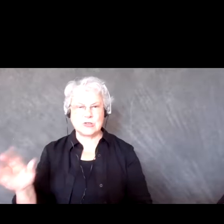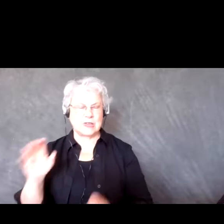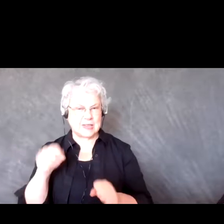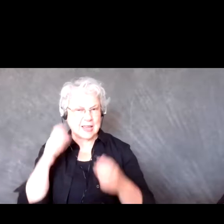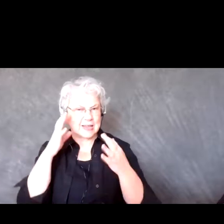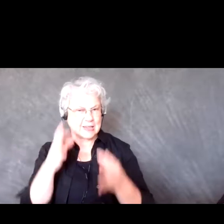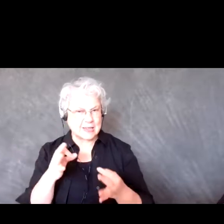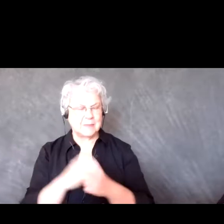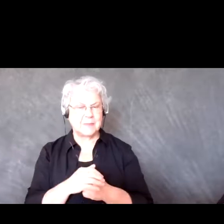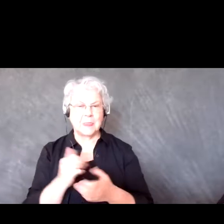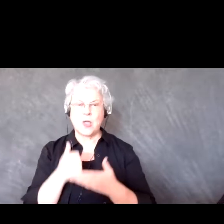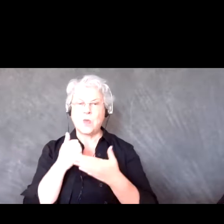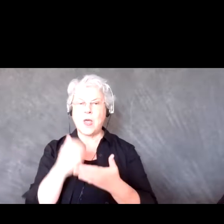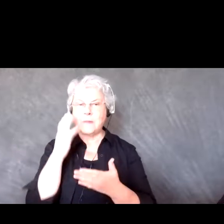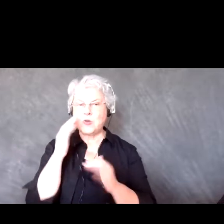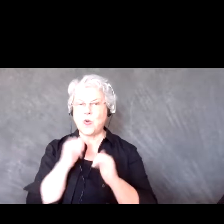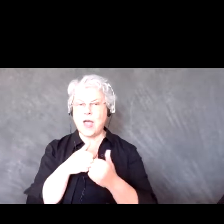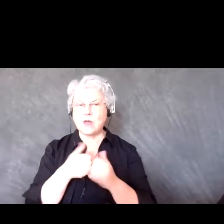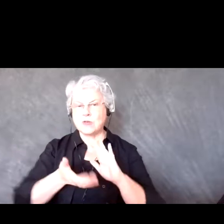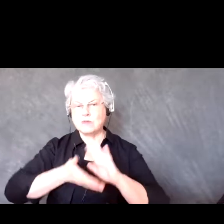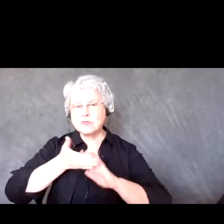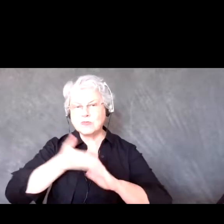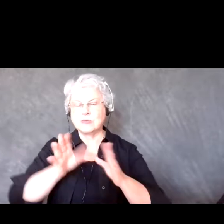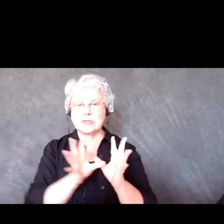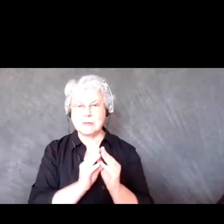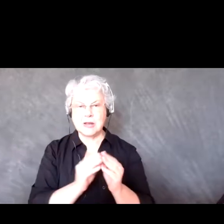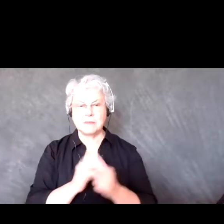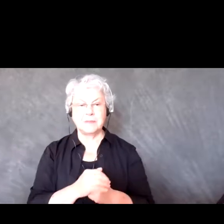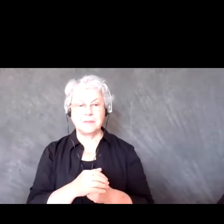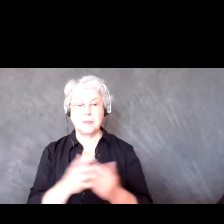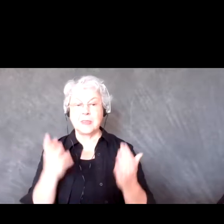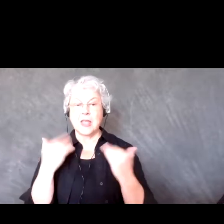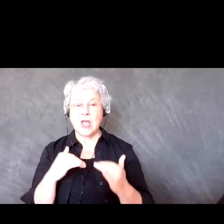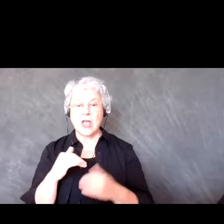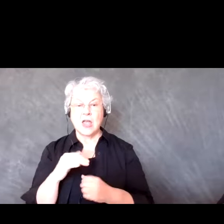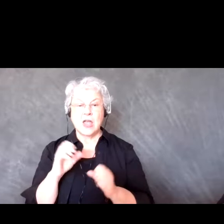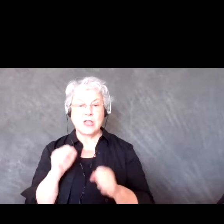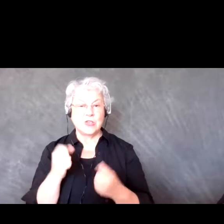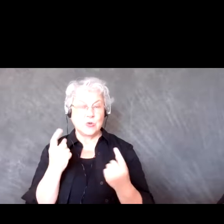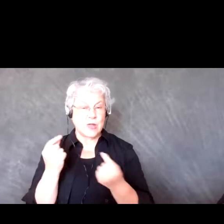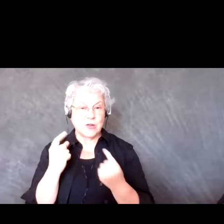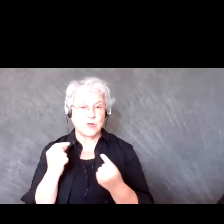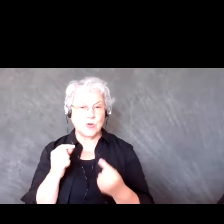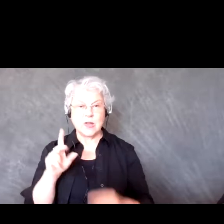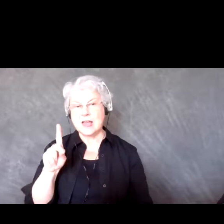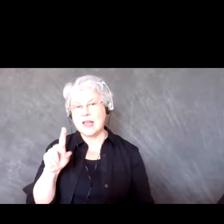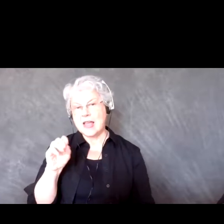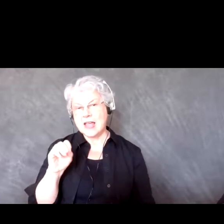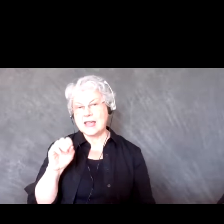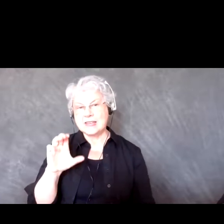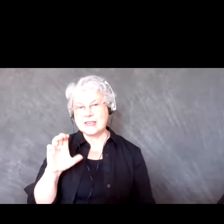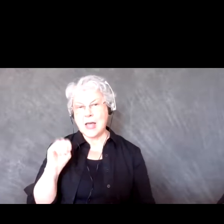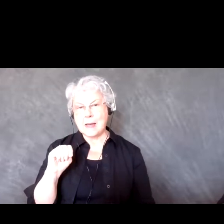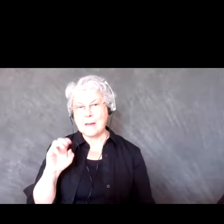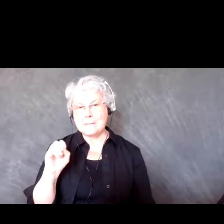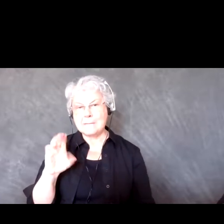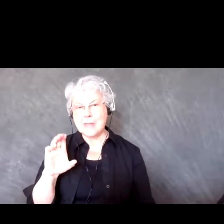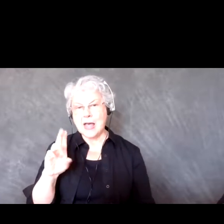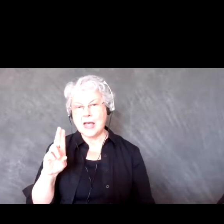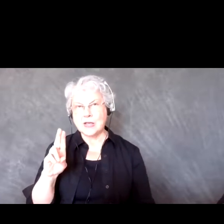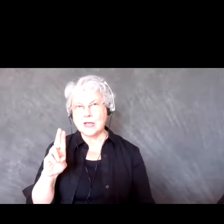other questions like if you're doing dotmocracy type thing, or having votes